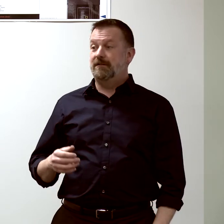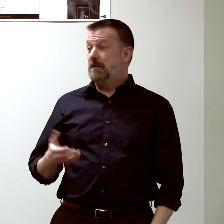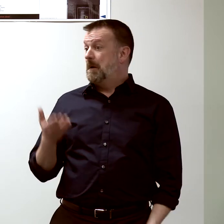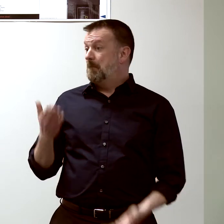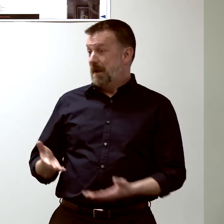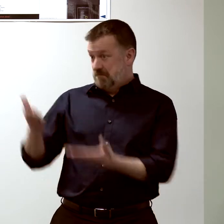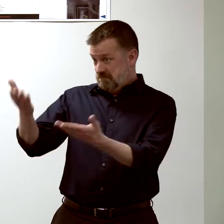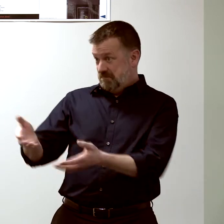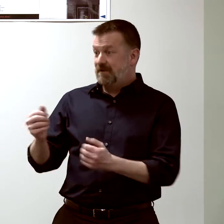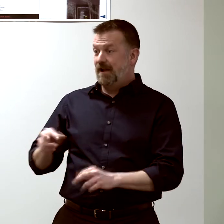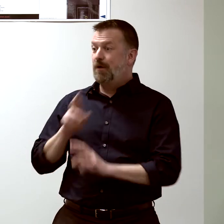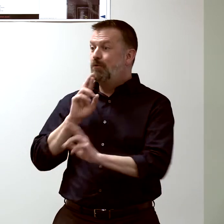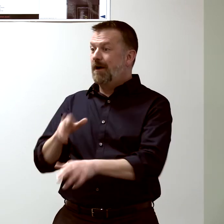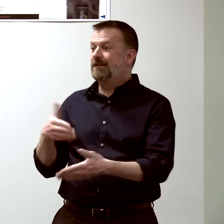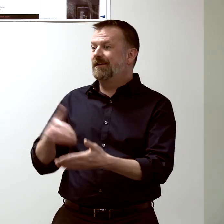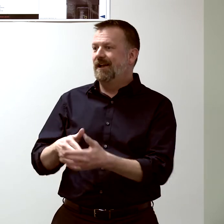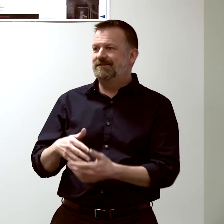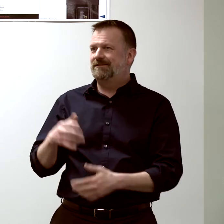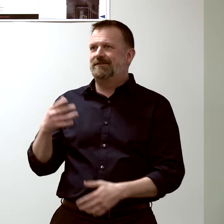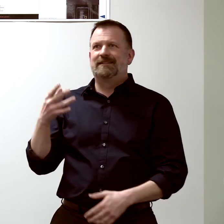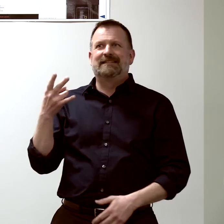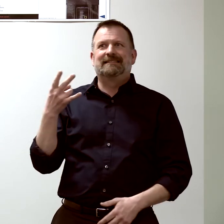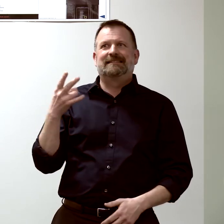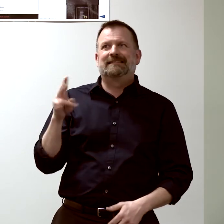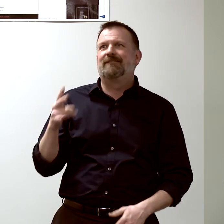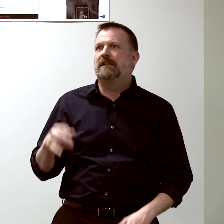40, 50 different strains of flu.